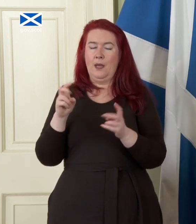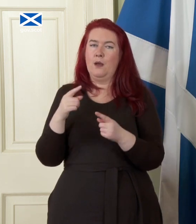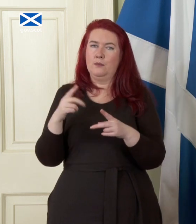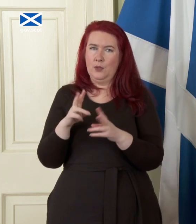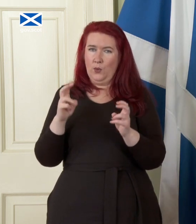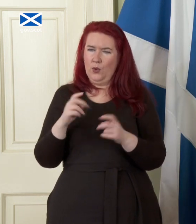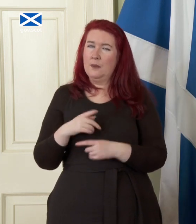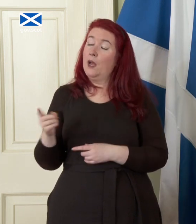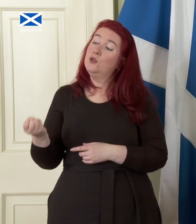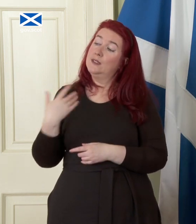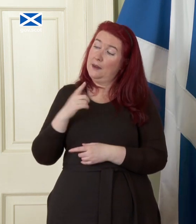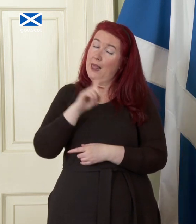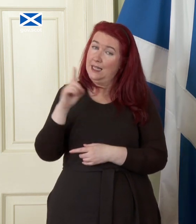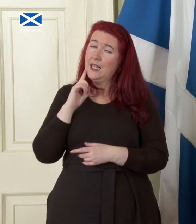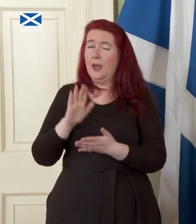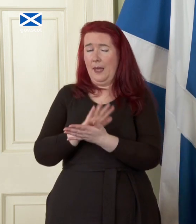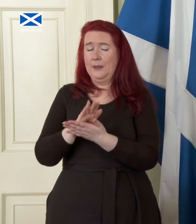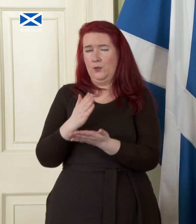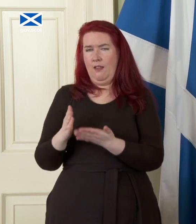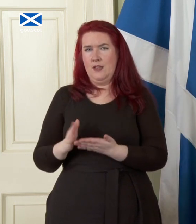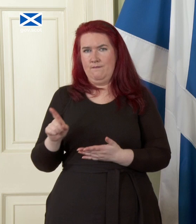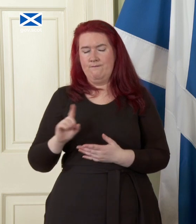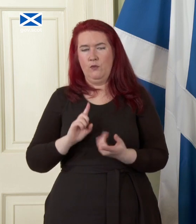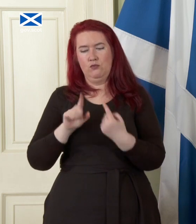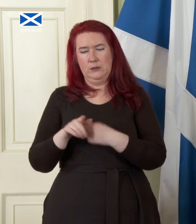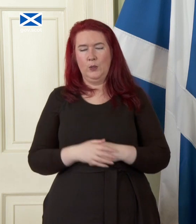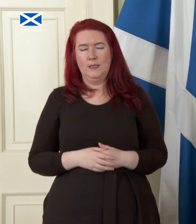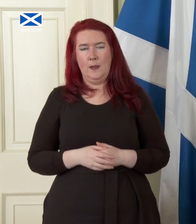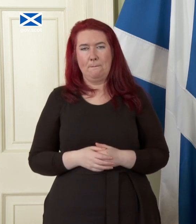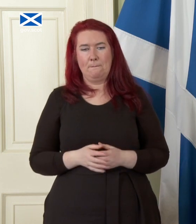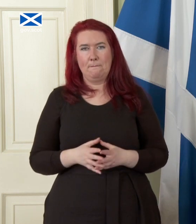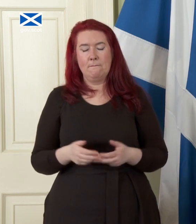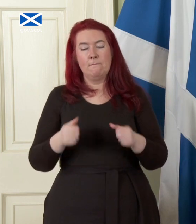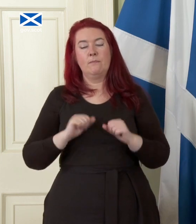if you'd send that to me later on I'm happy to give you a response to it Chris Green from the i.